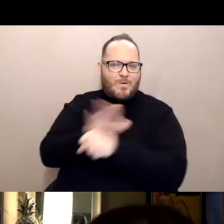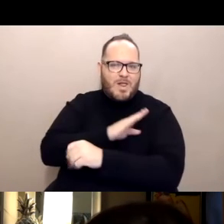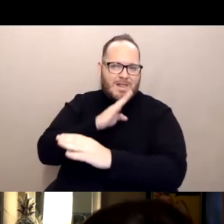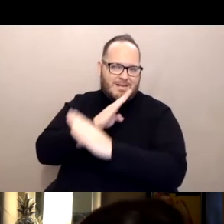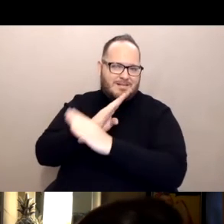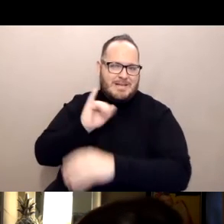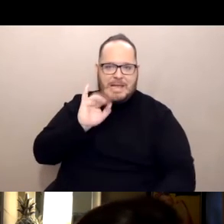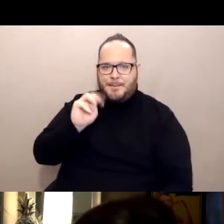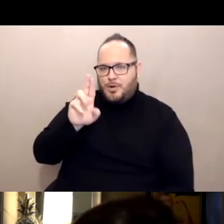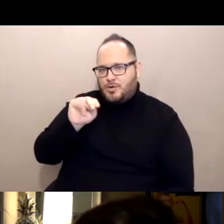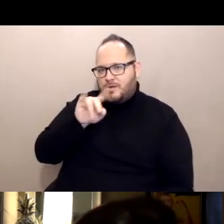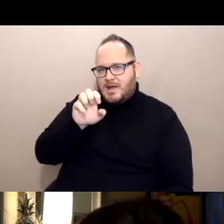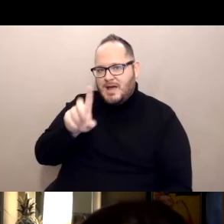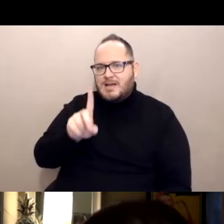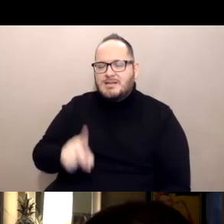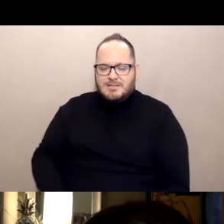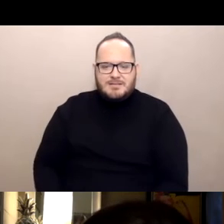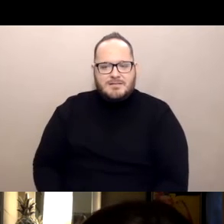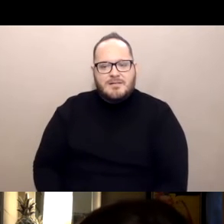My symptoms after my second dose